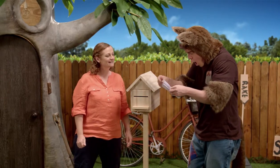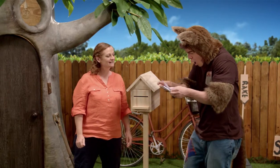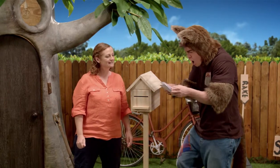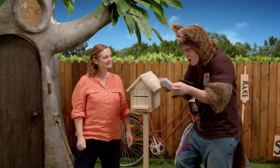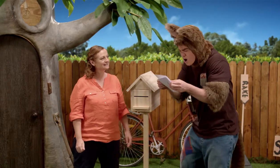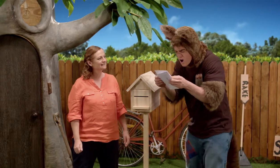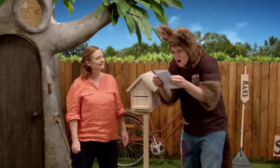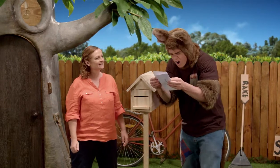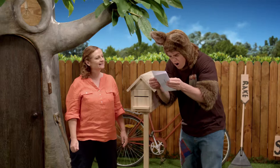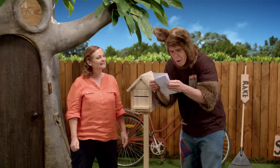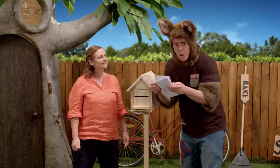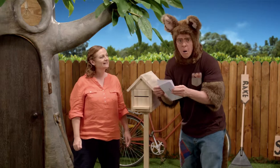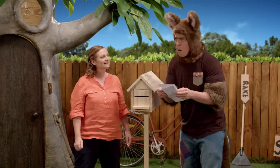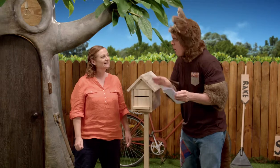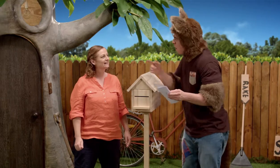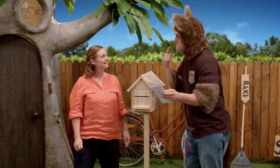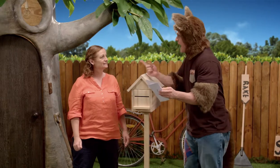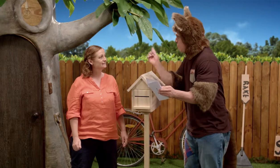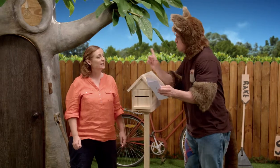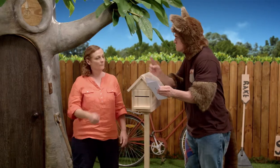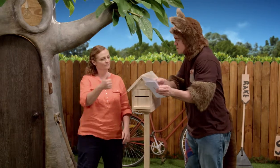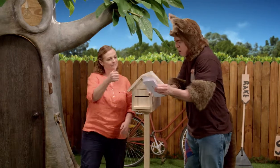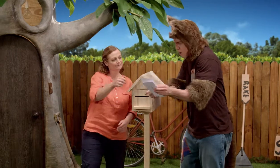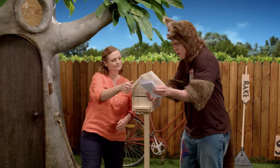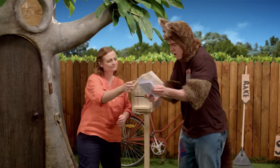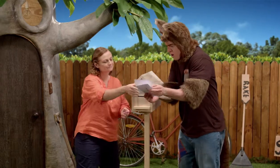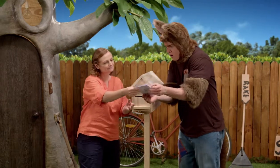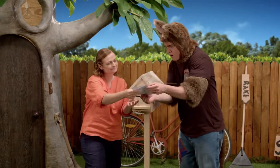Huh? Sally, what does it say?